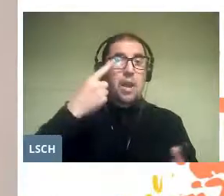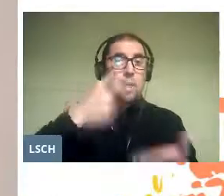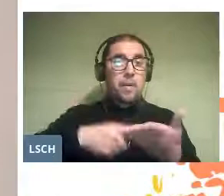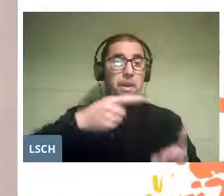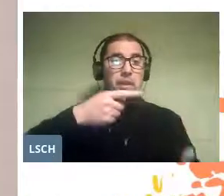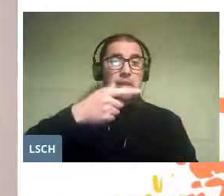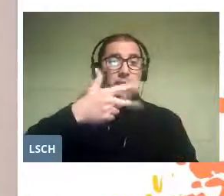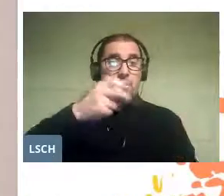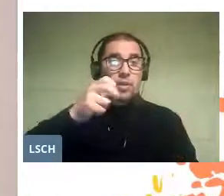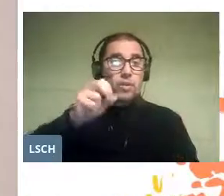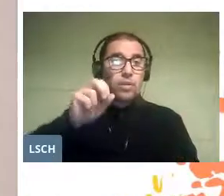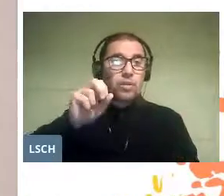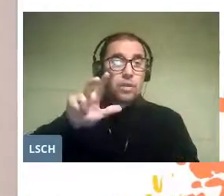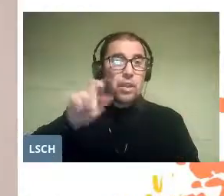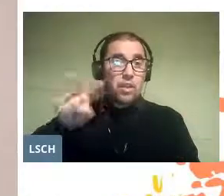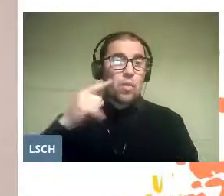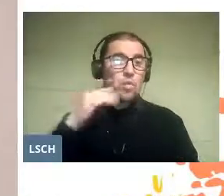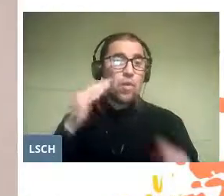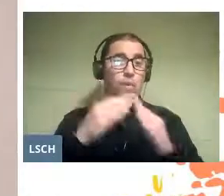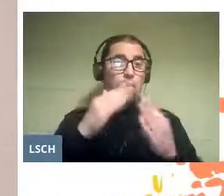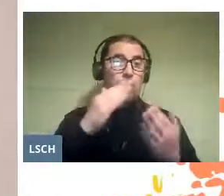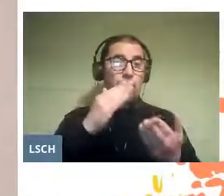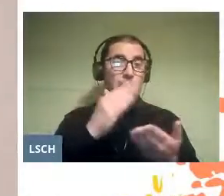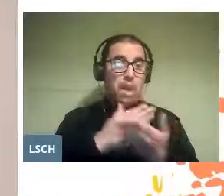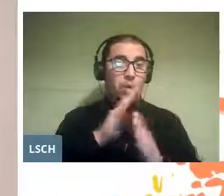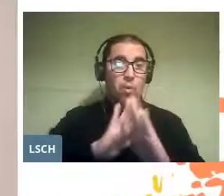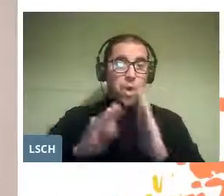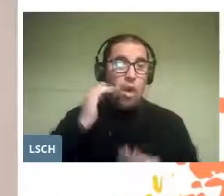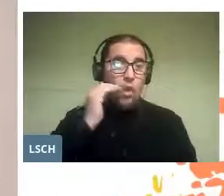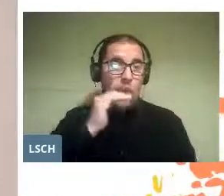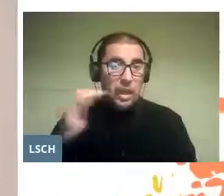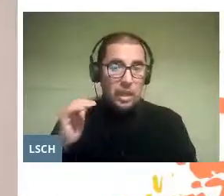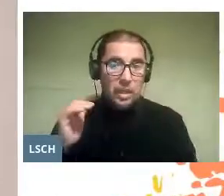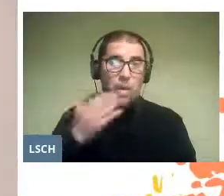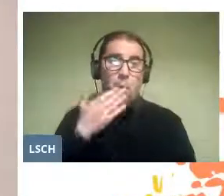for an orphanage of Jewish children, and when the Nazis began to carry out